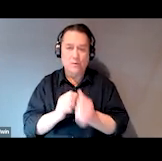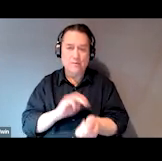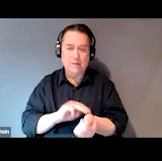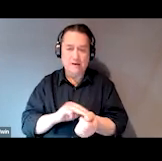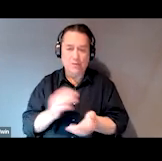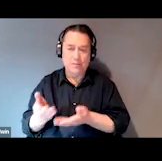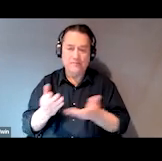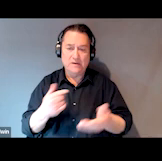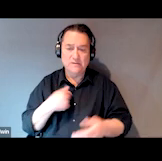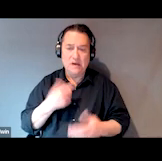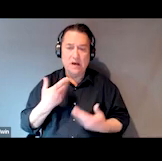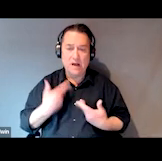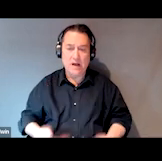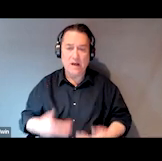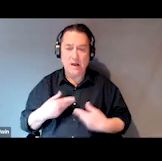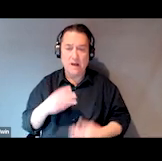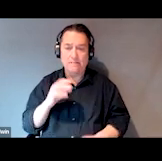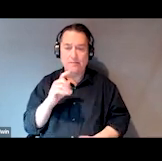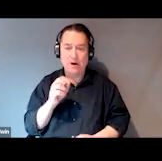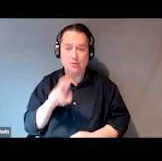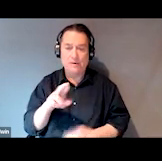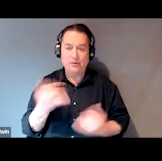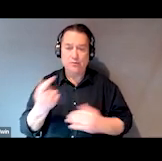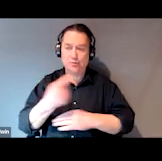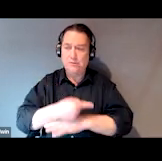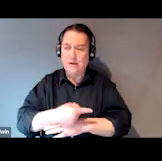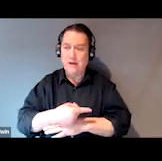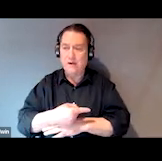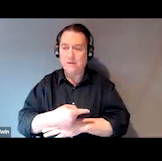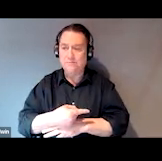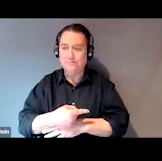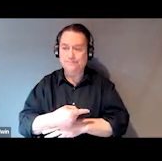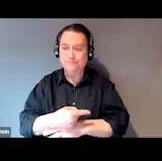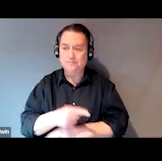and I'll be your moderator today. So before we begin, a few items to review.